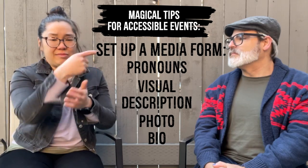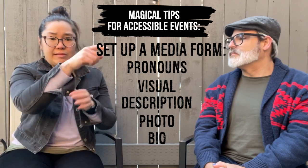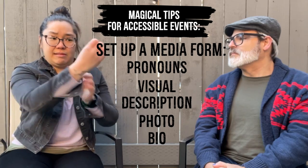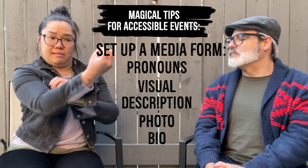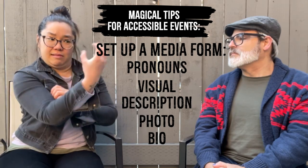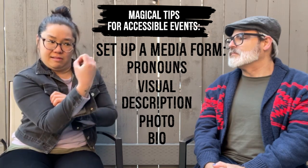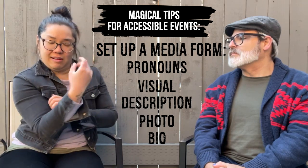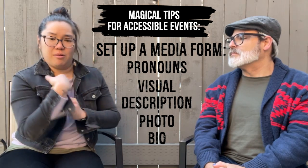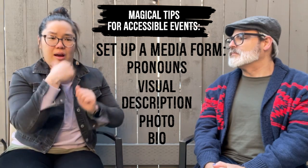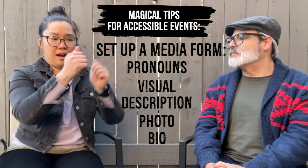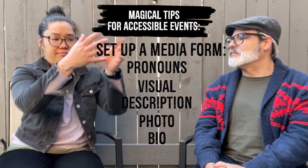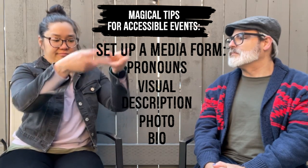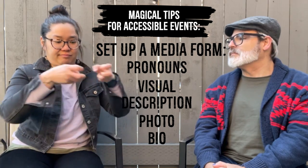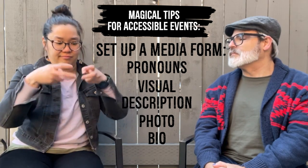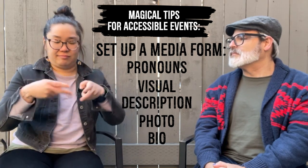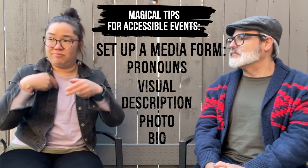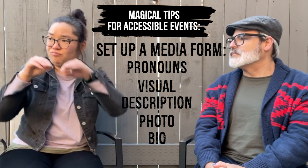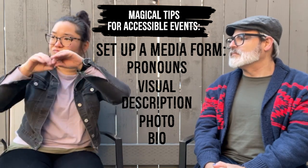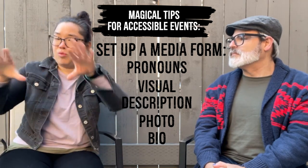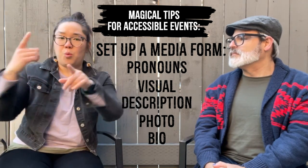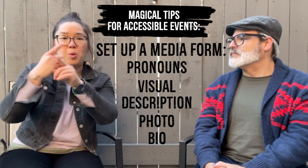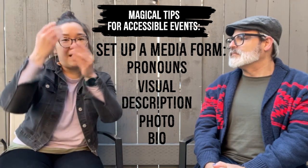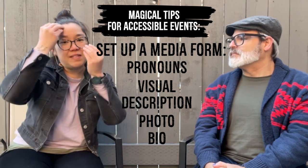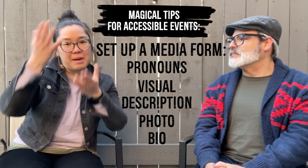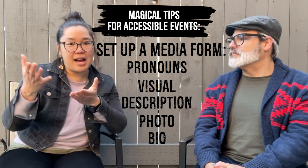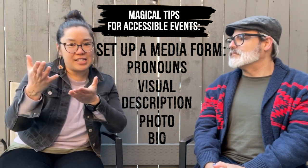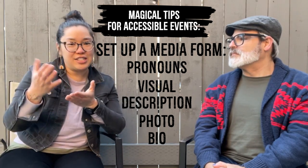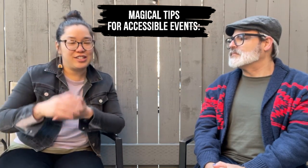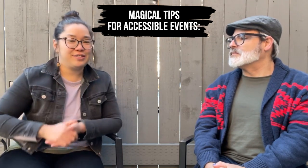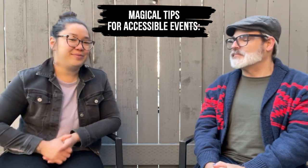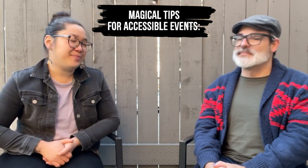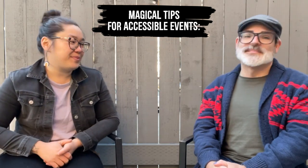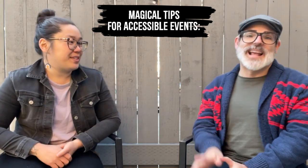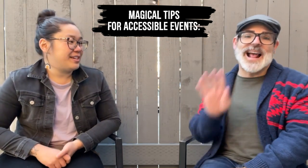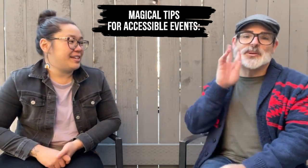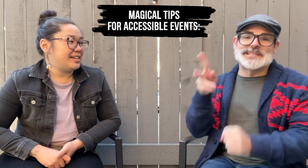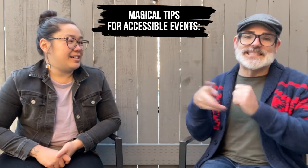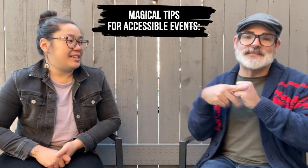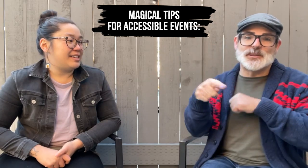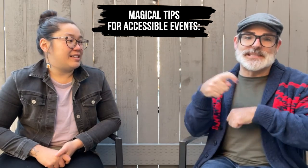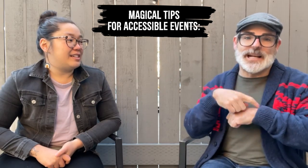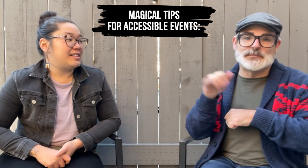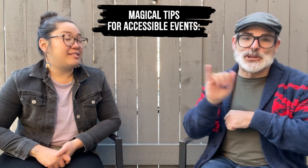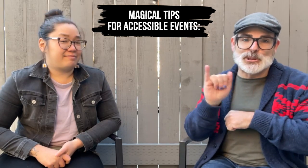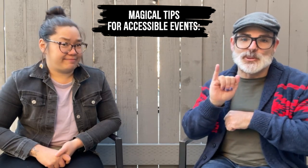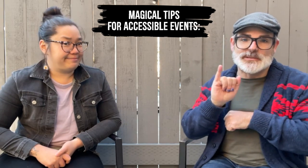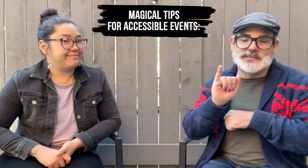That way you can share the correct information in your marketing materials. It will save you time, as well.